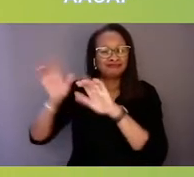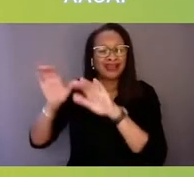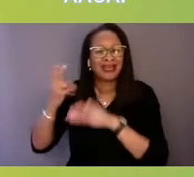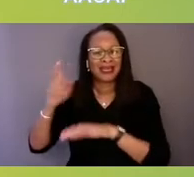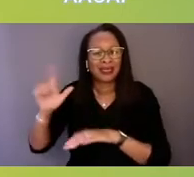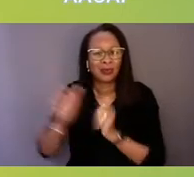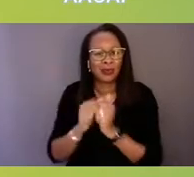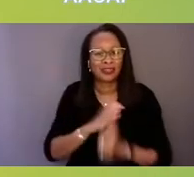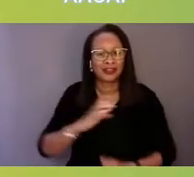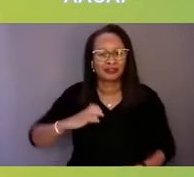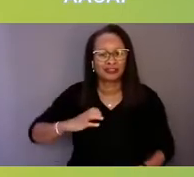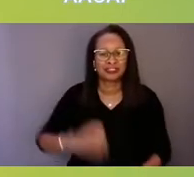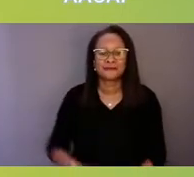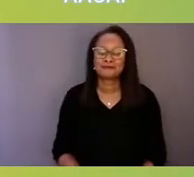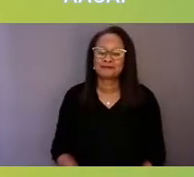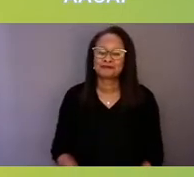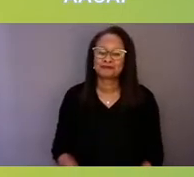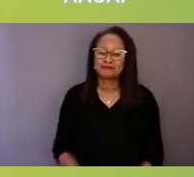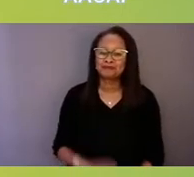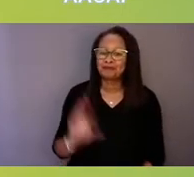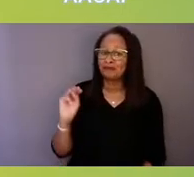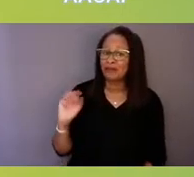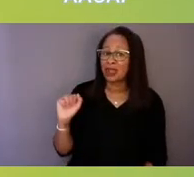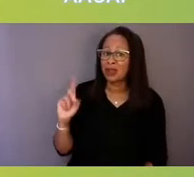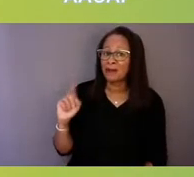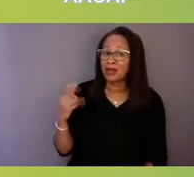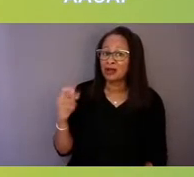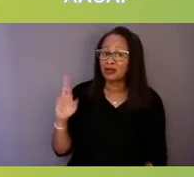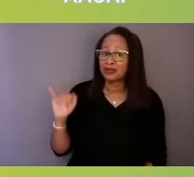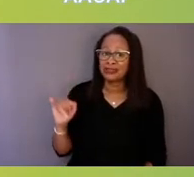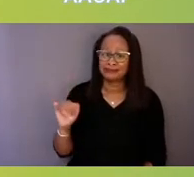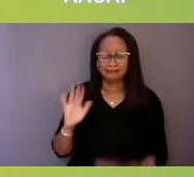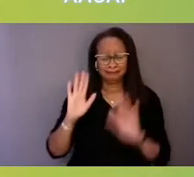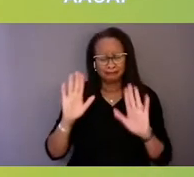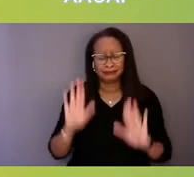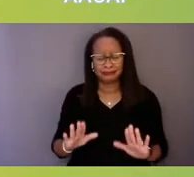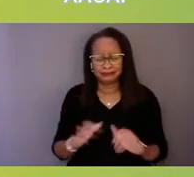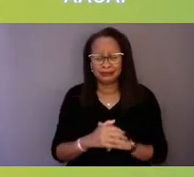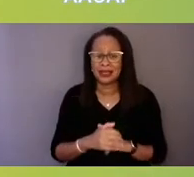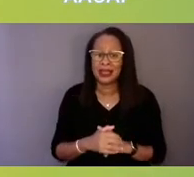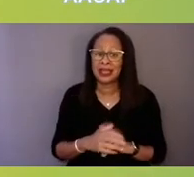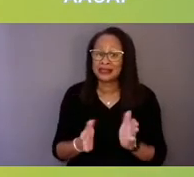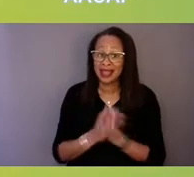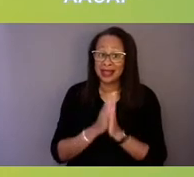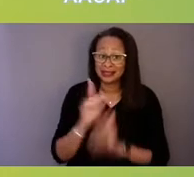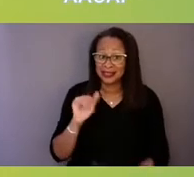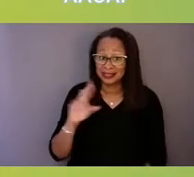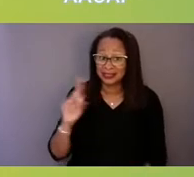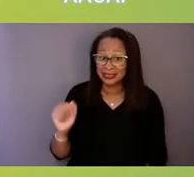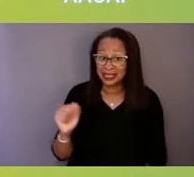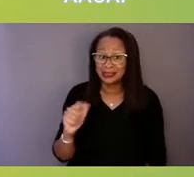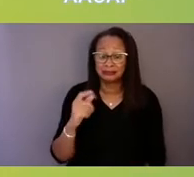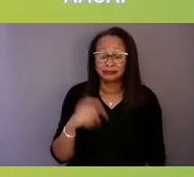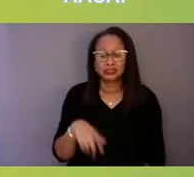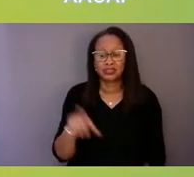Excellent. It's inspiring me to ask, Linda, if you could just briefly touch on, too, you oversee several crisis collaboratives